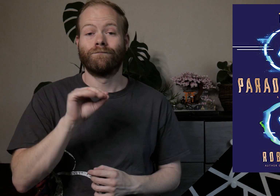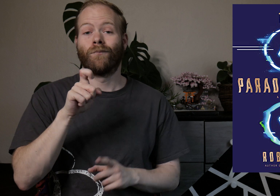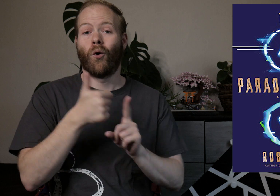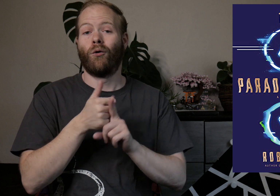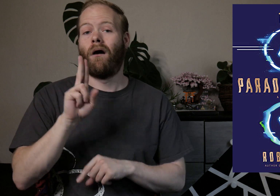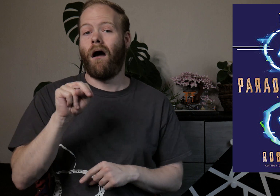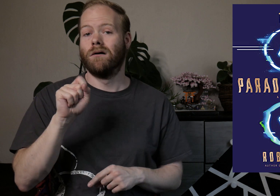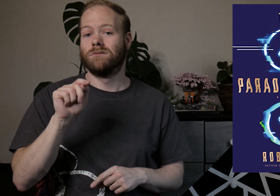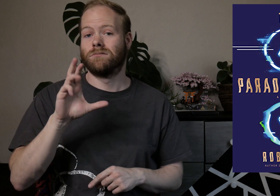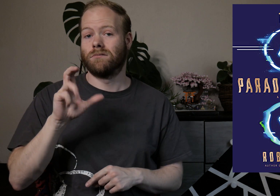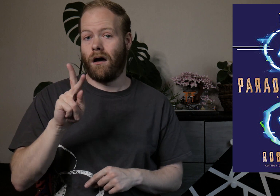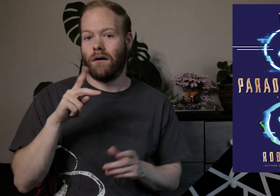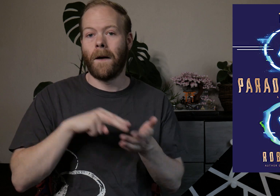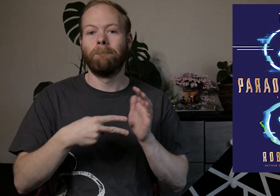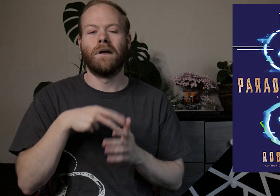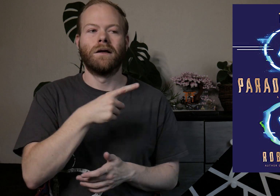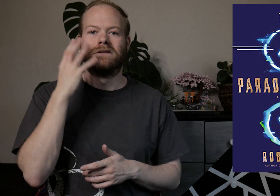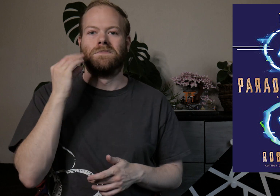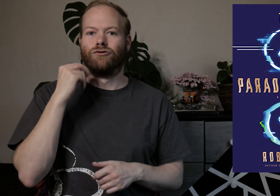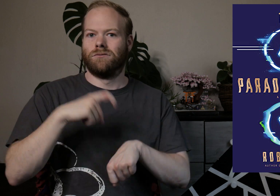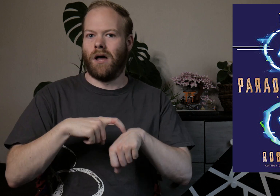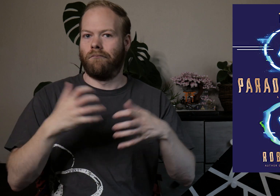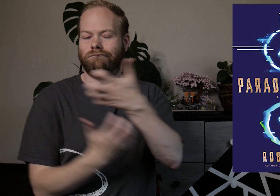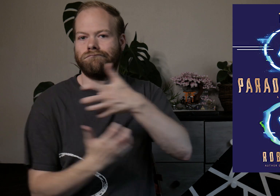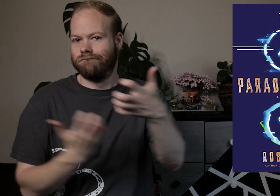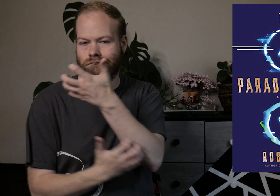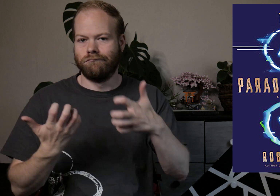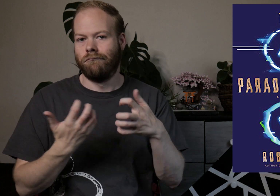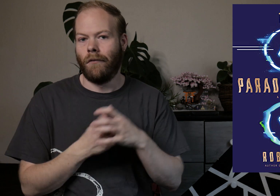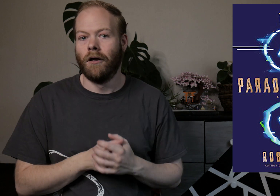Cole is Unstuck, which means she experiences time slips.